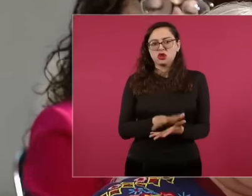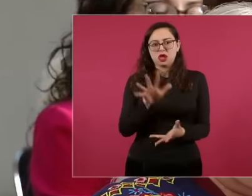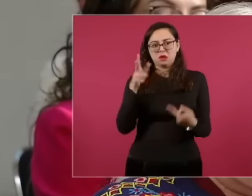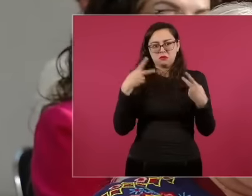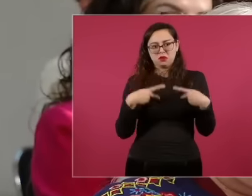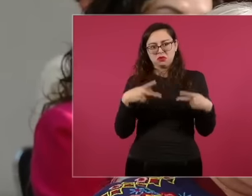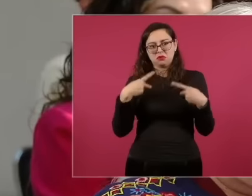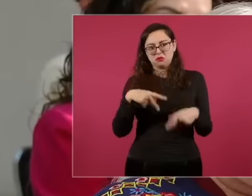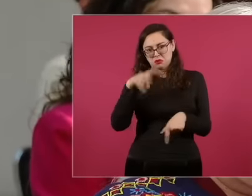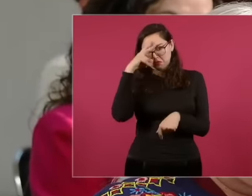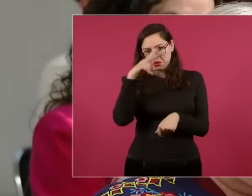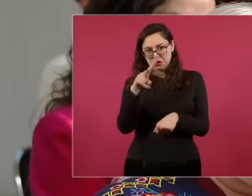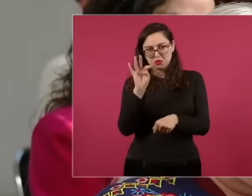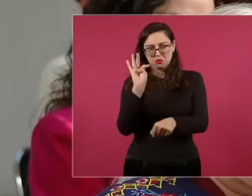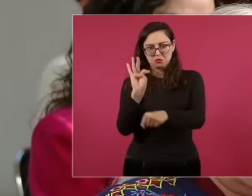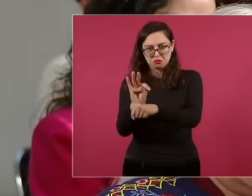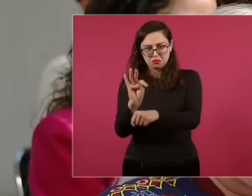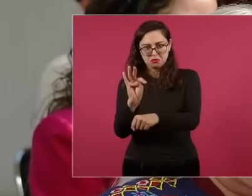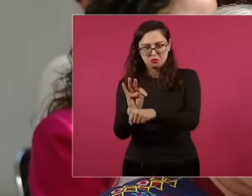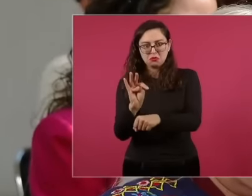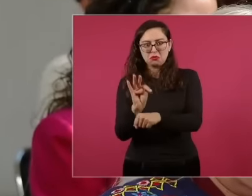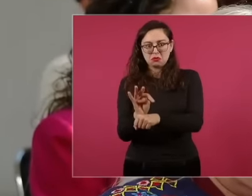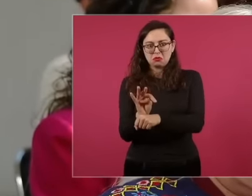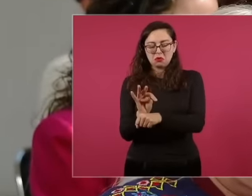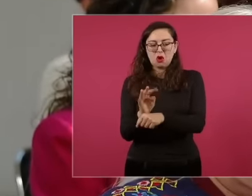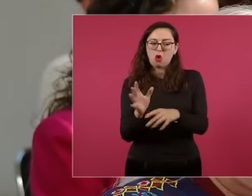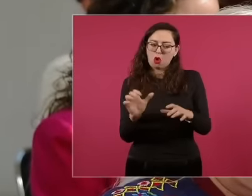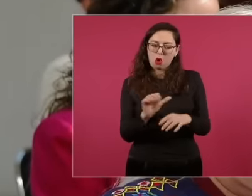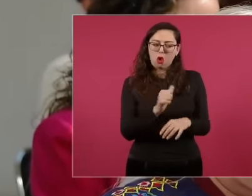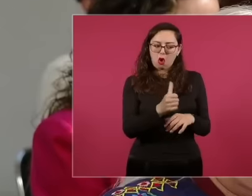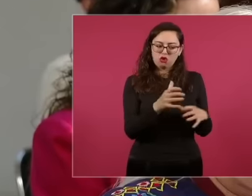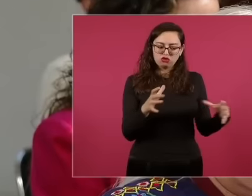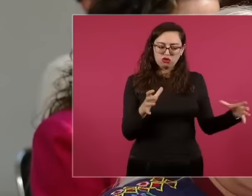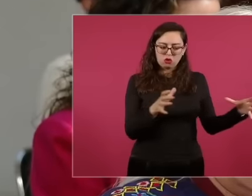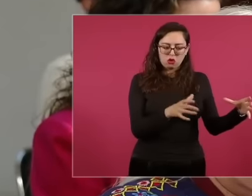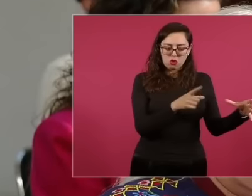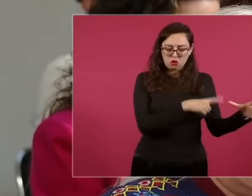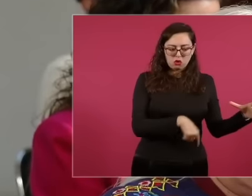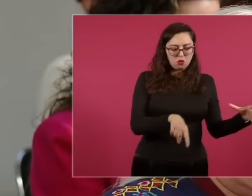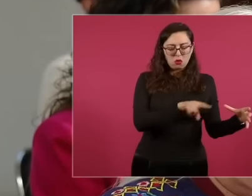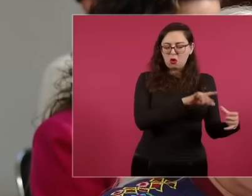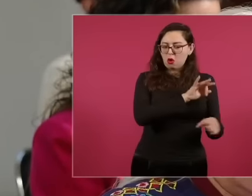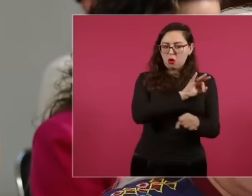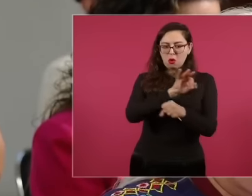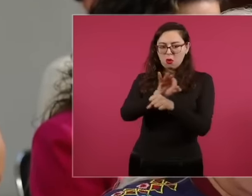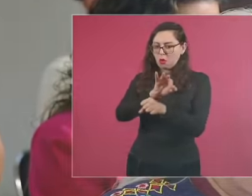but let's see now what she came out with this morning that without a doubt As the president said